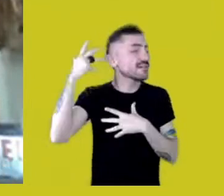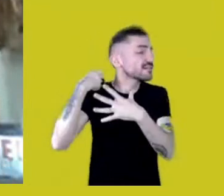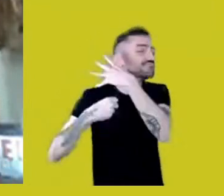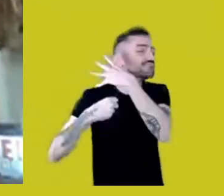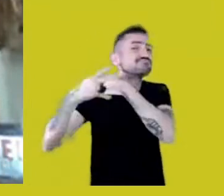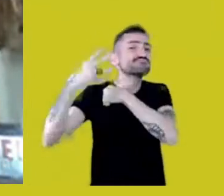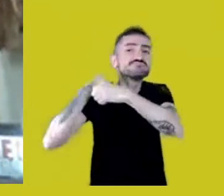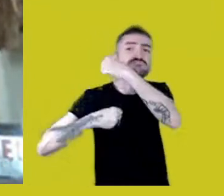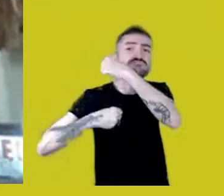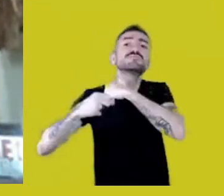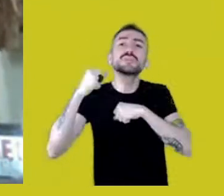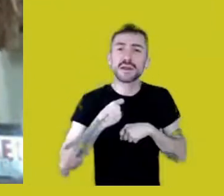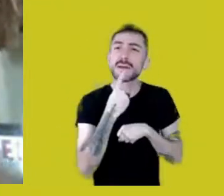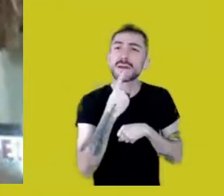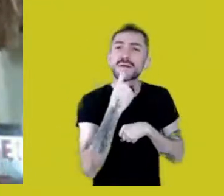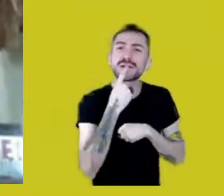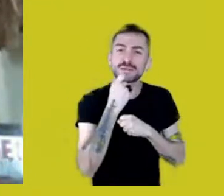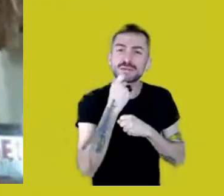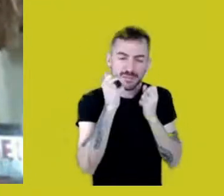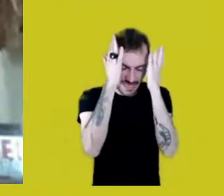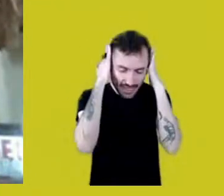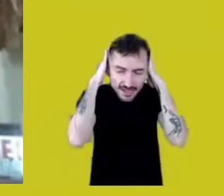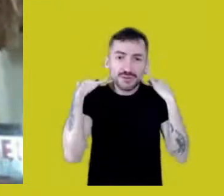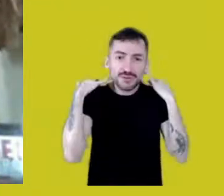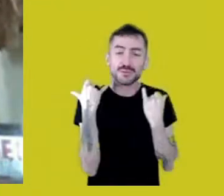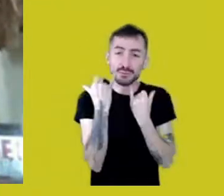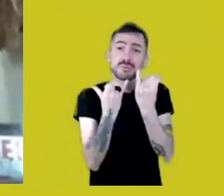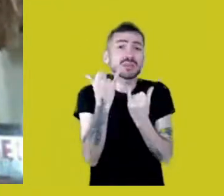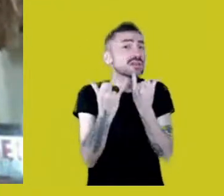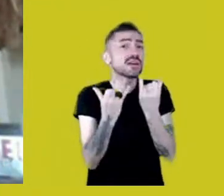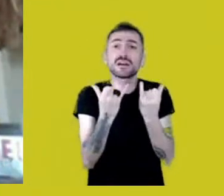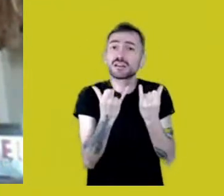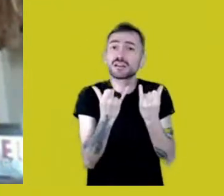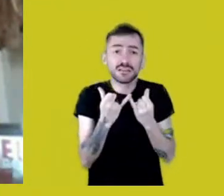Our curumins and cunhatãs are sad, they’re crying,